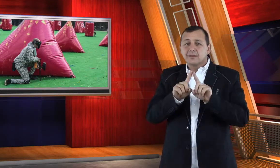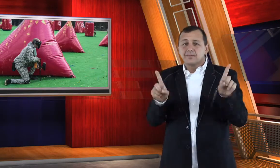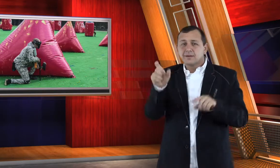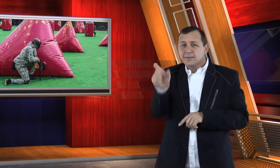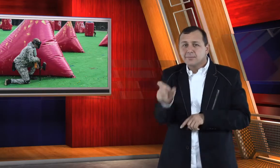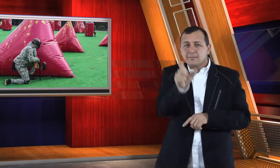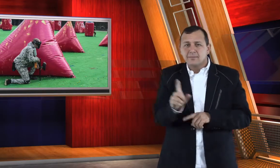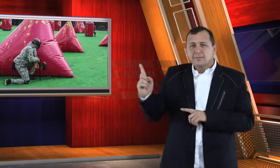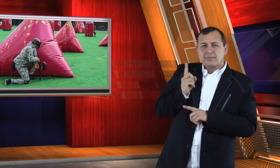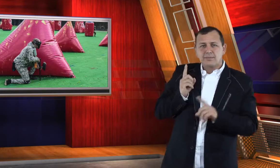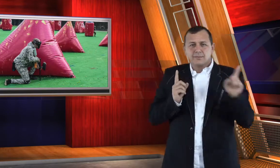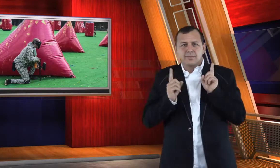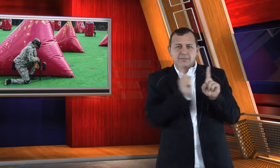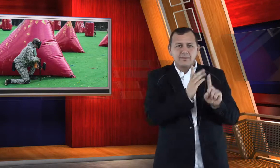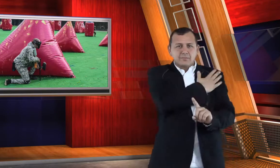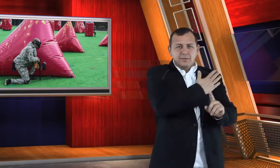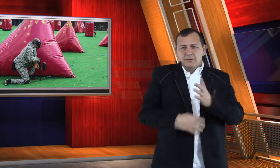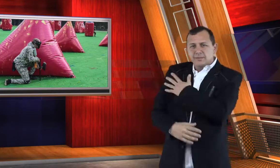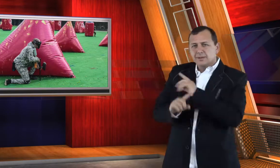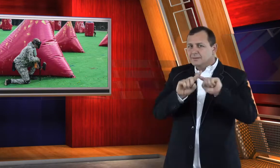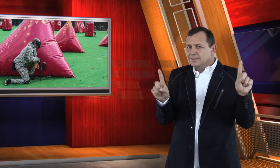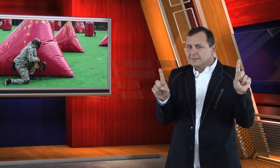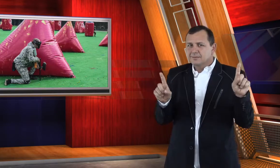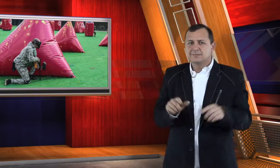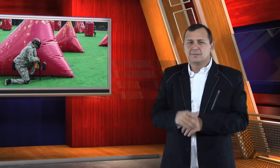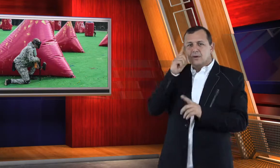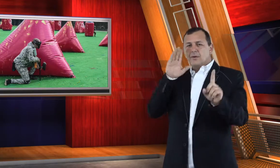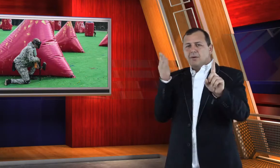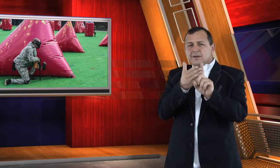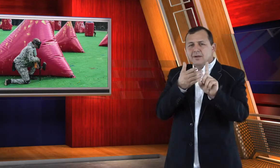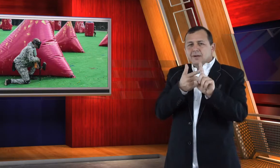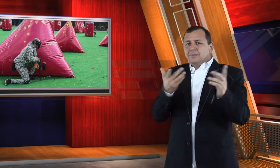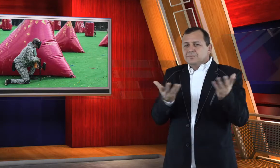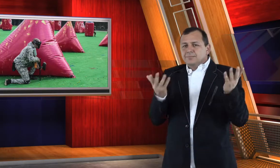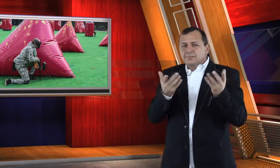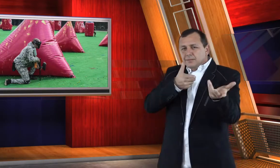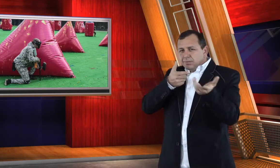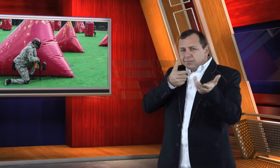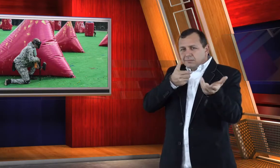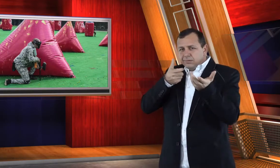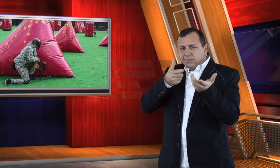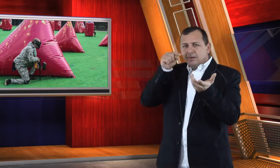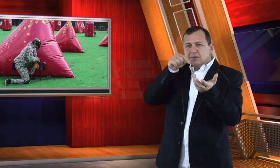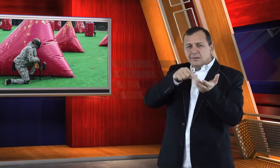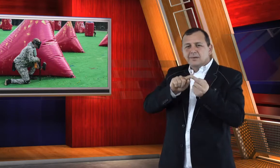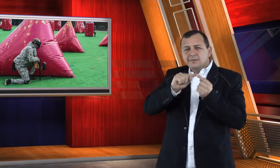no physical contact allowed, and the goal is to tag opponents with colorful paint while avoiding